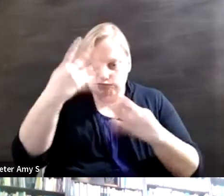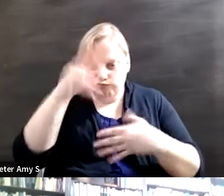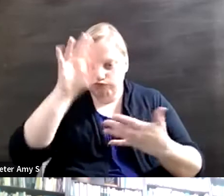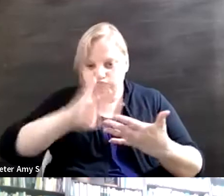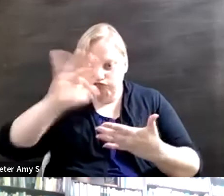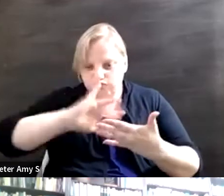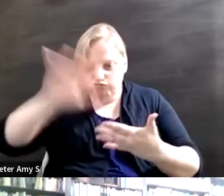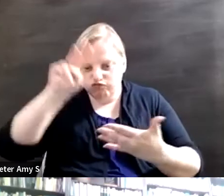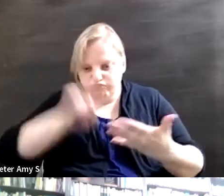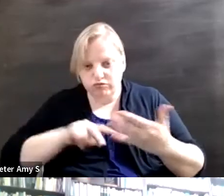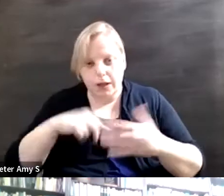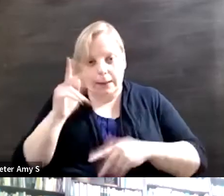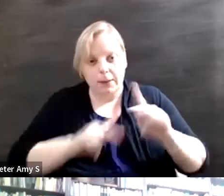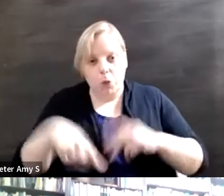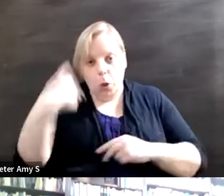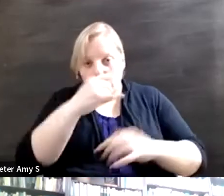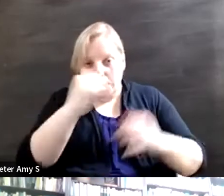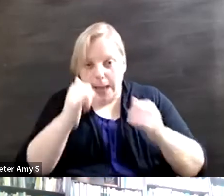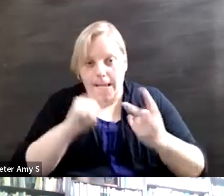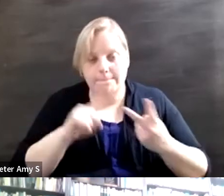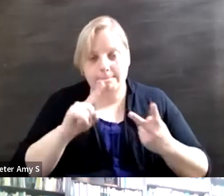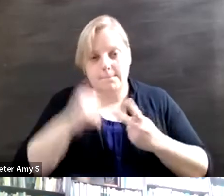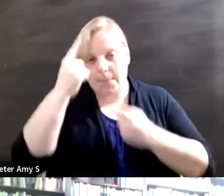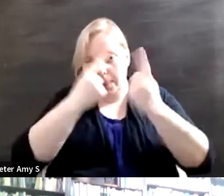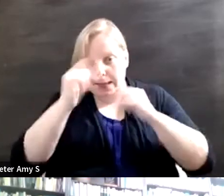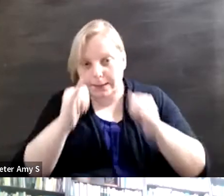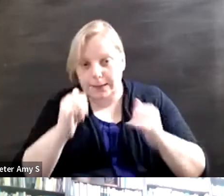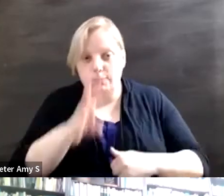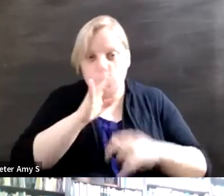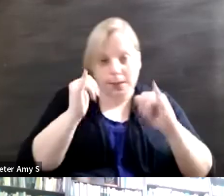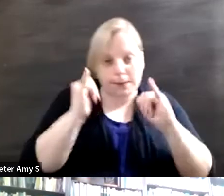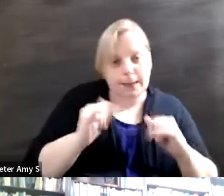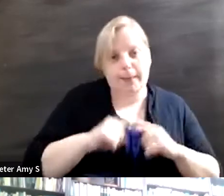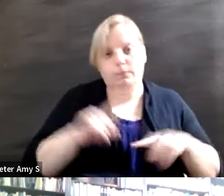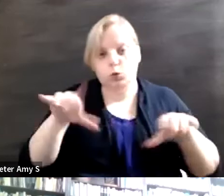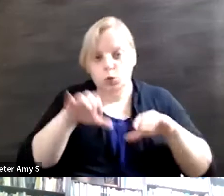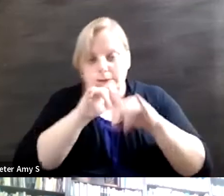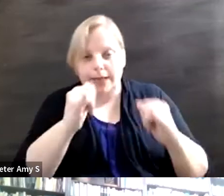talk like you, that think like you, and that do like you or is it a diverse group of thoughts and